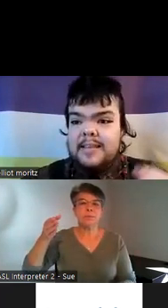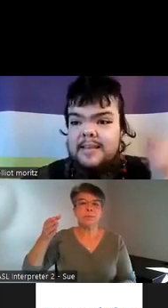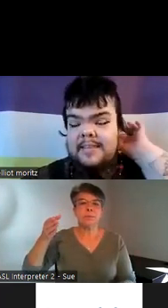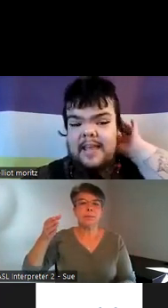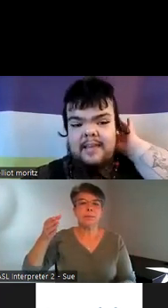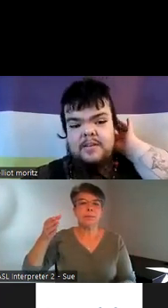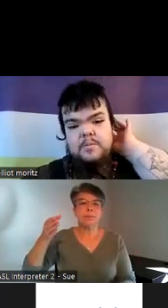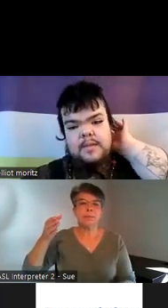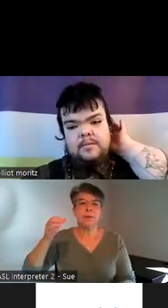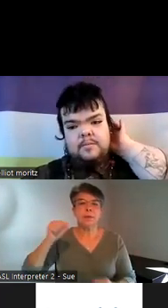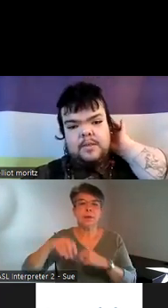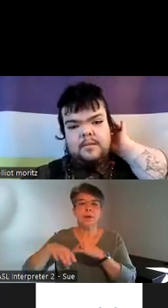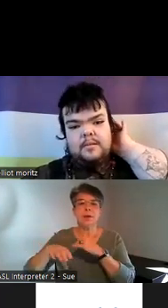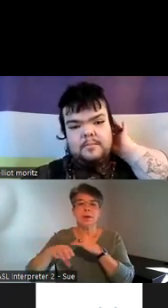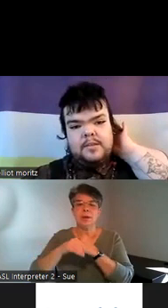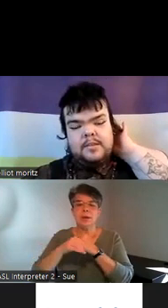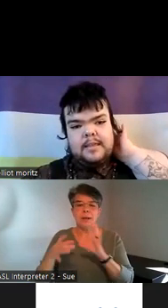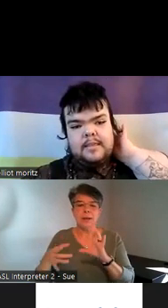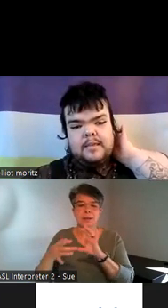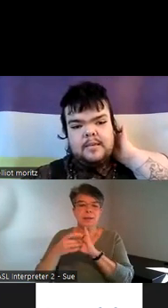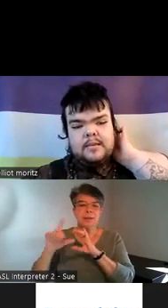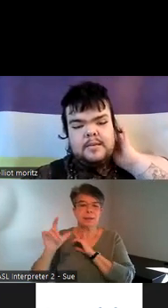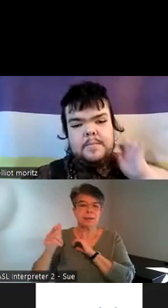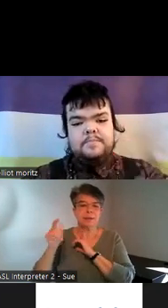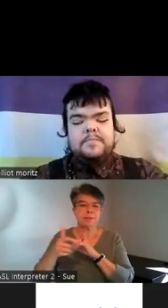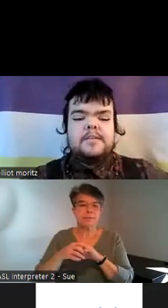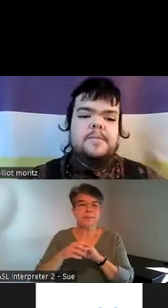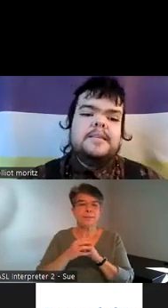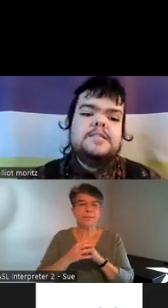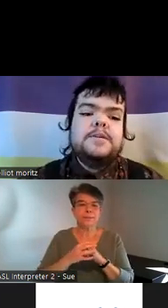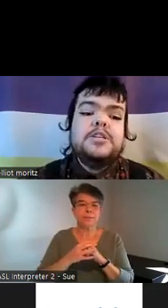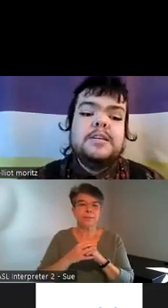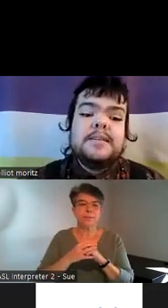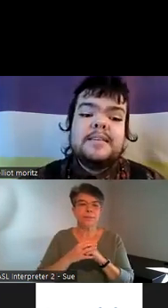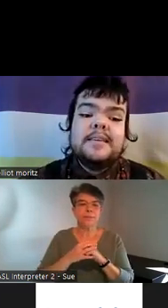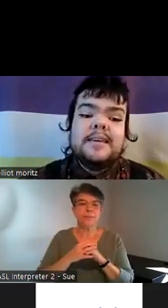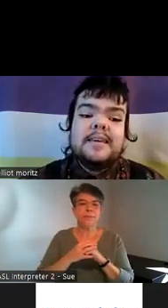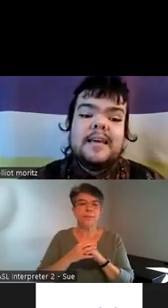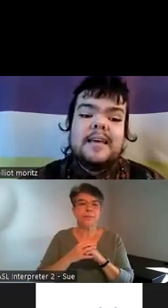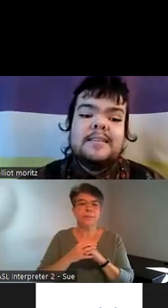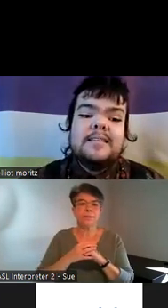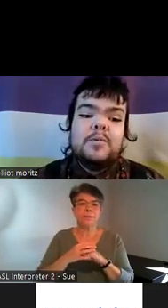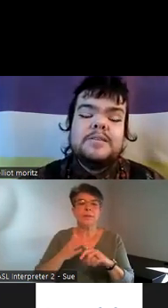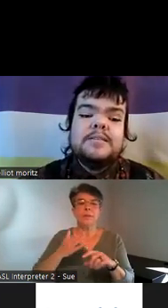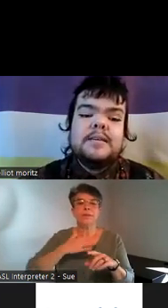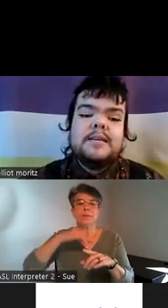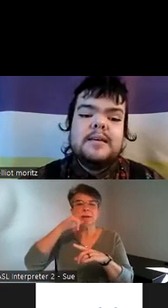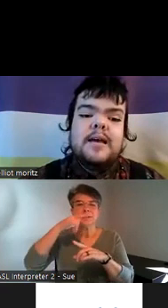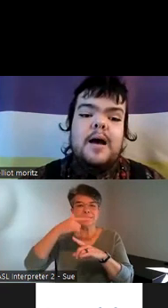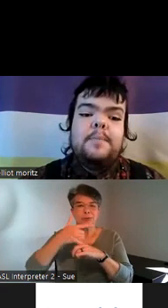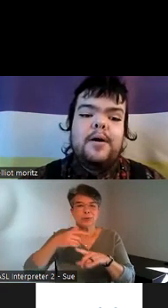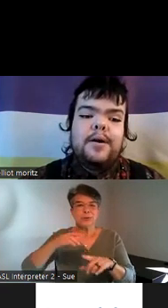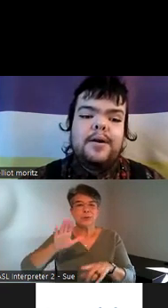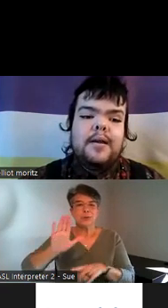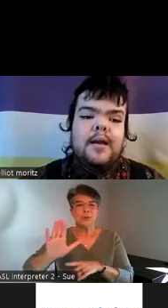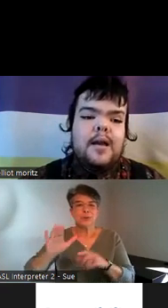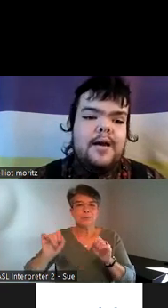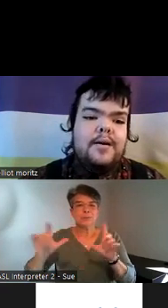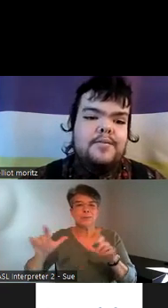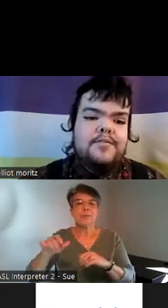link at the end we can we can put a link in the comments but she basically was a part of